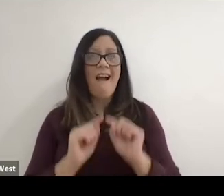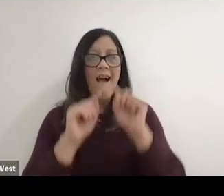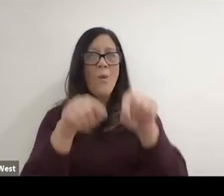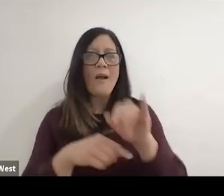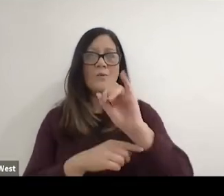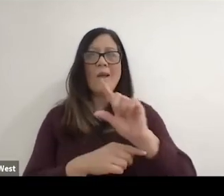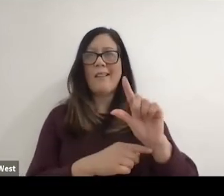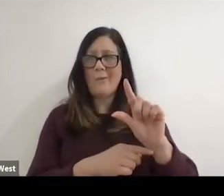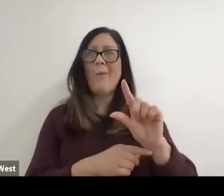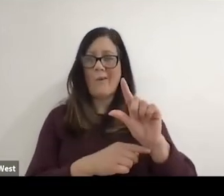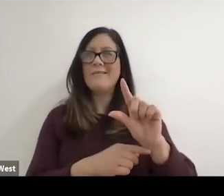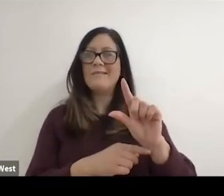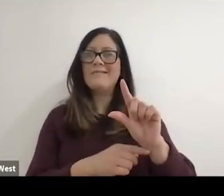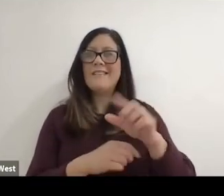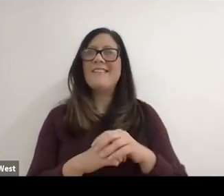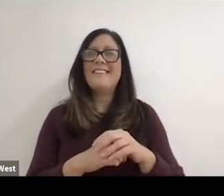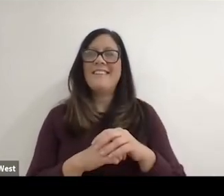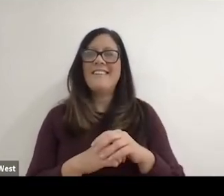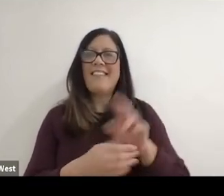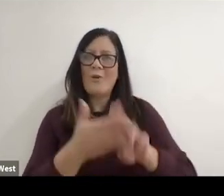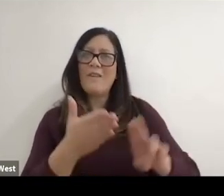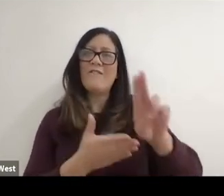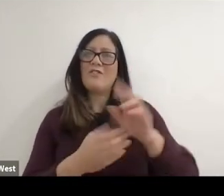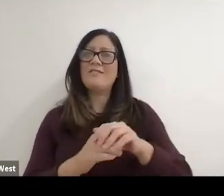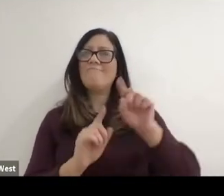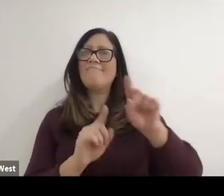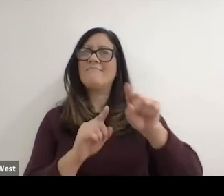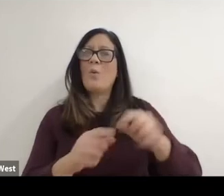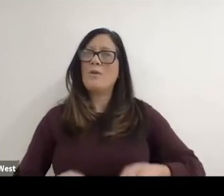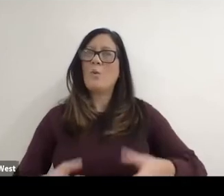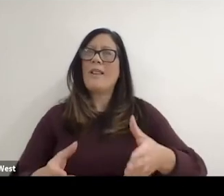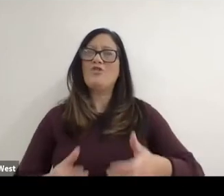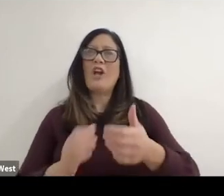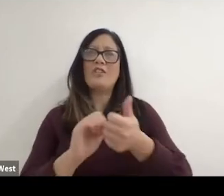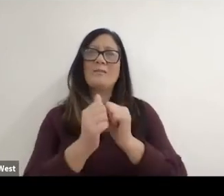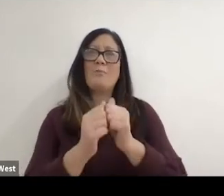Illinois's campus as as an athlete going to their wheelchair sports camps. And So what?